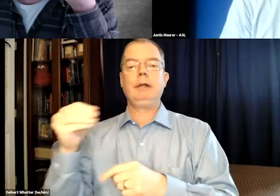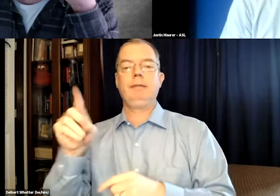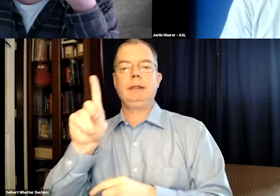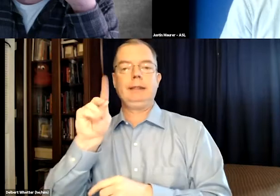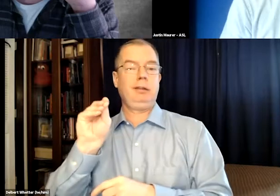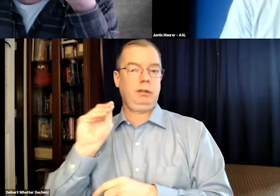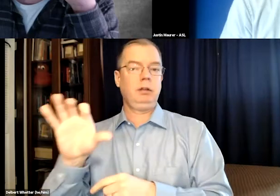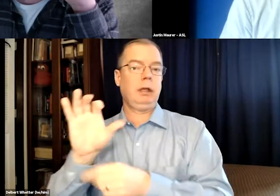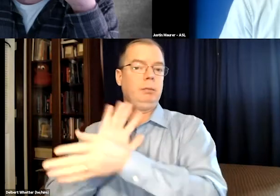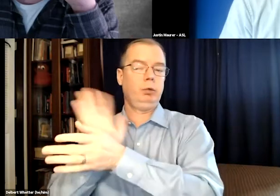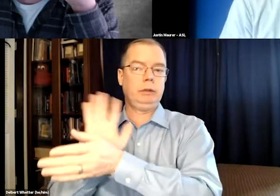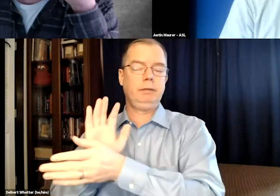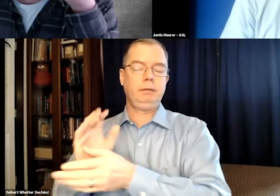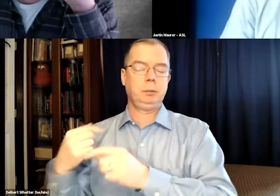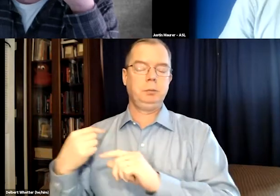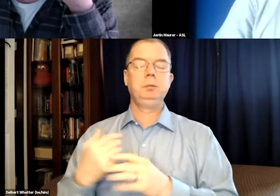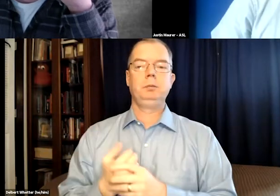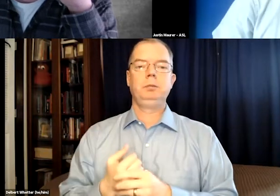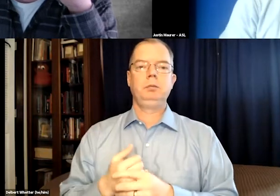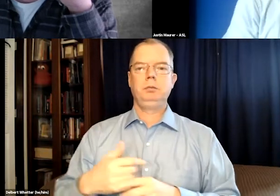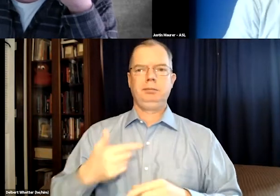both narrative and documentary films.